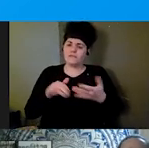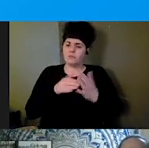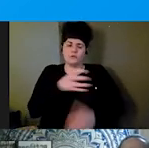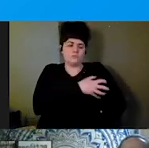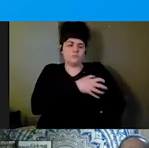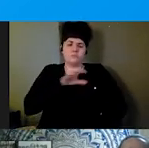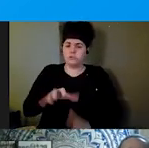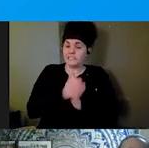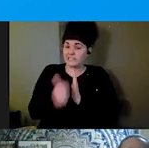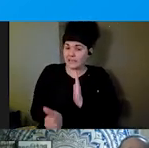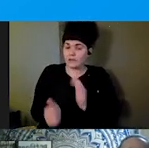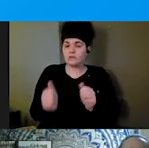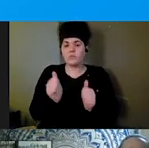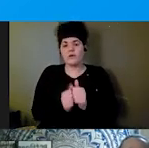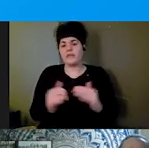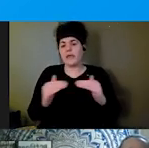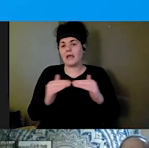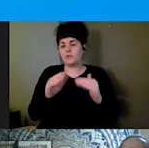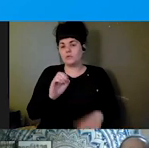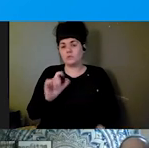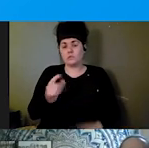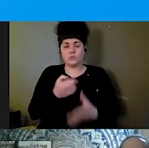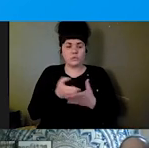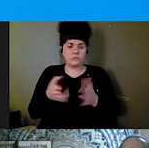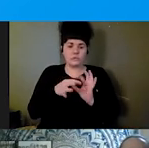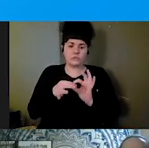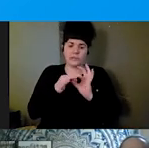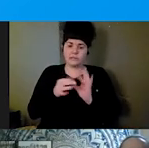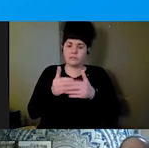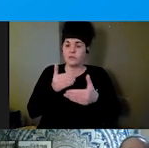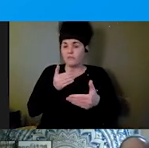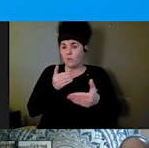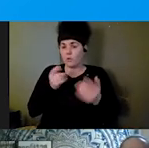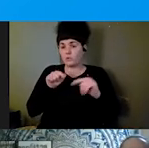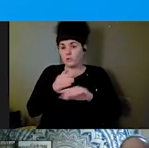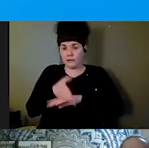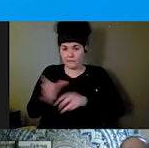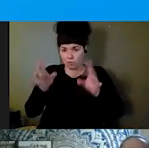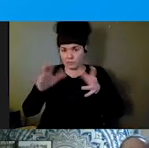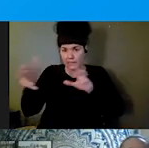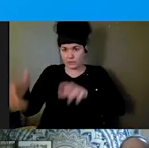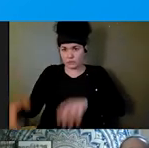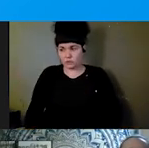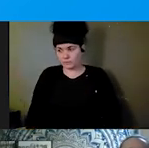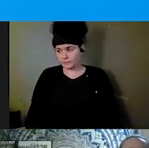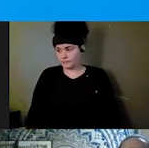and relationships before, during, and after disasters. And by doing all of these